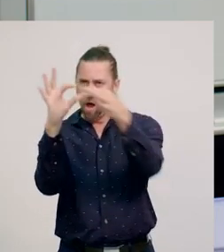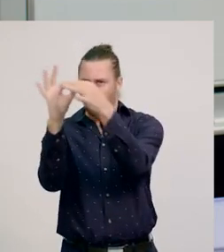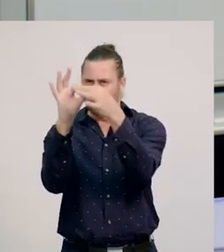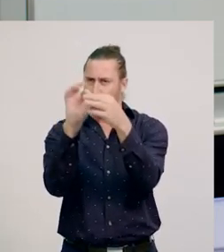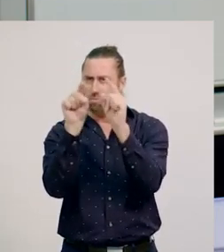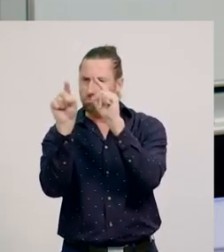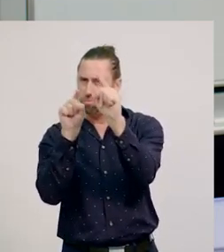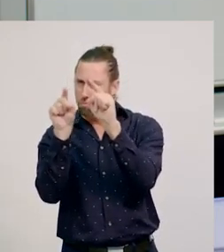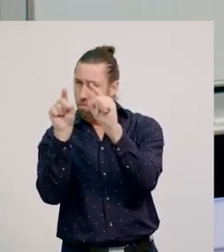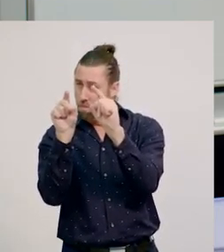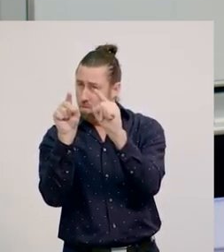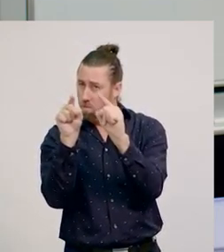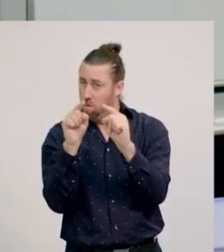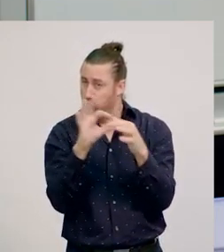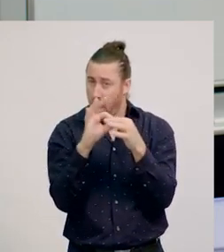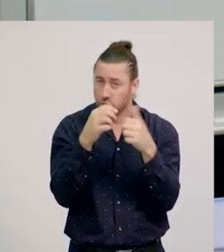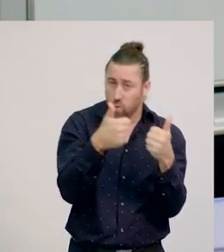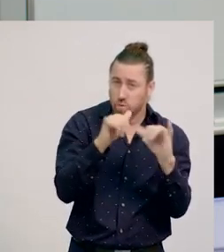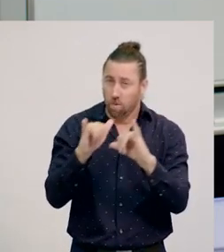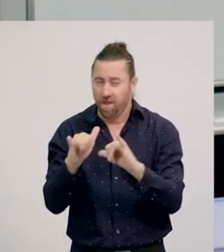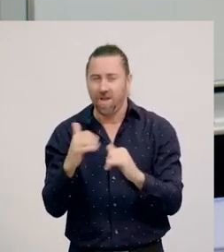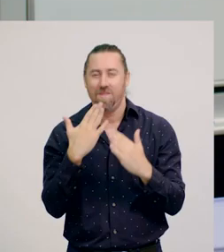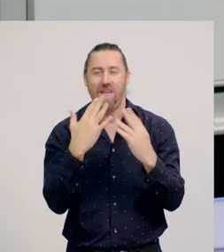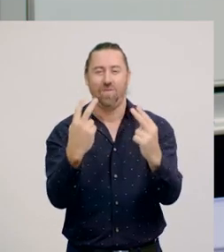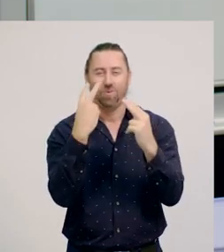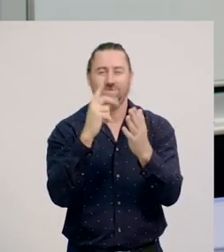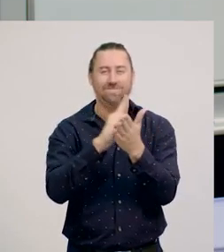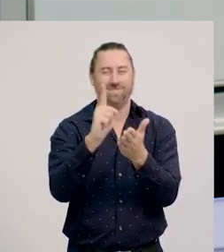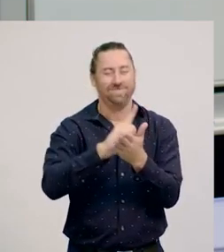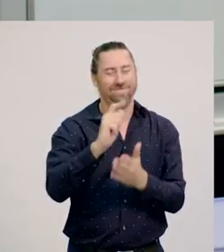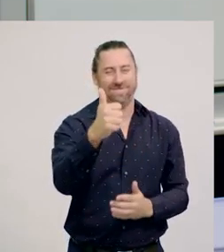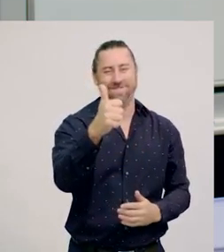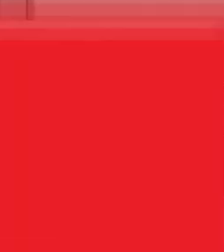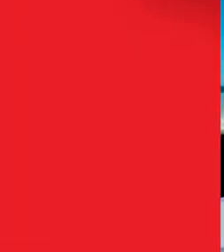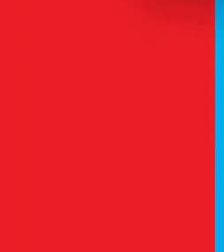and identify what type of relationship it is. Thanks for watching. See you next time!